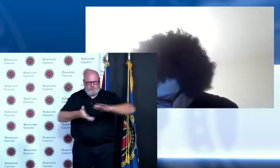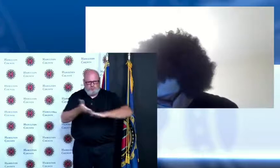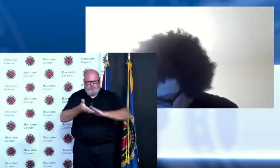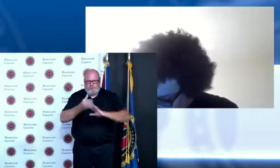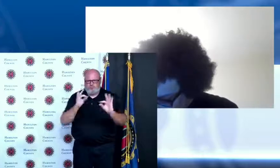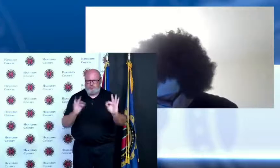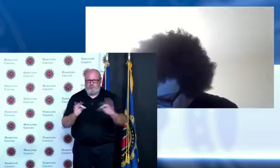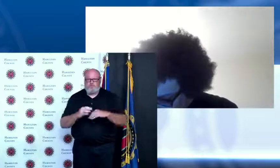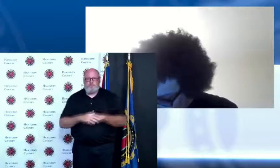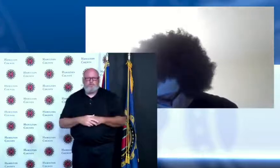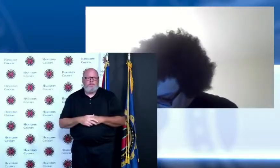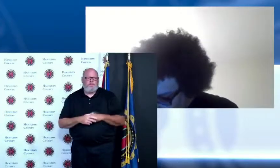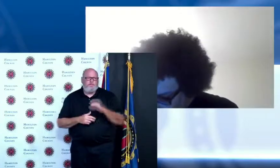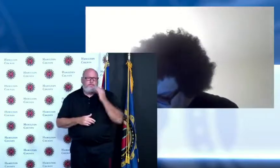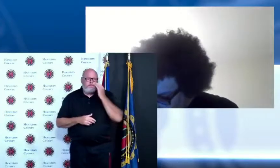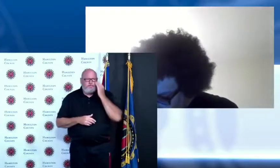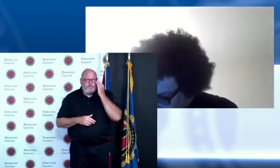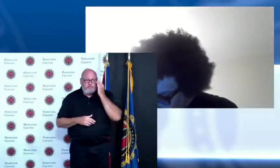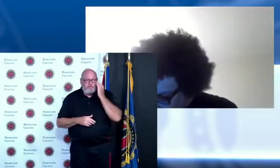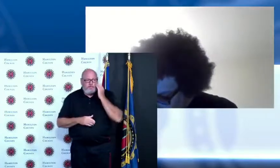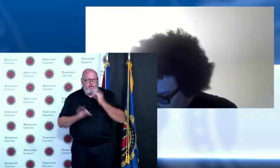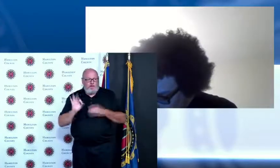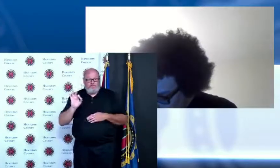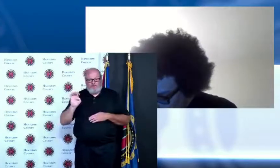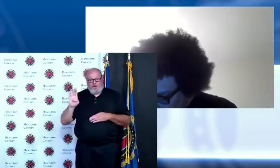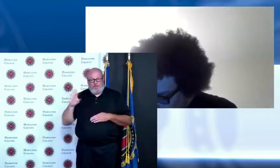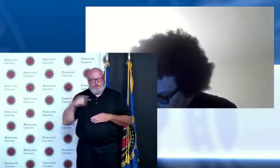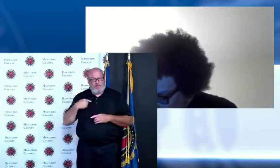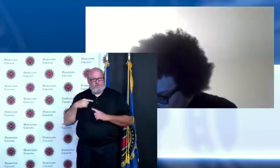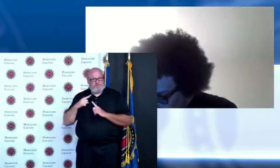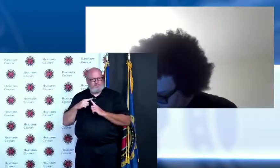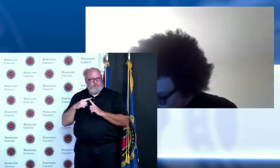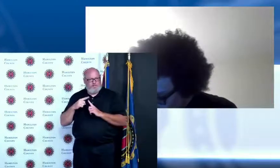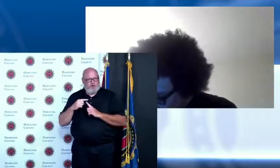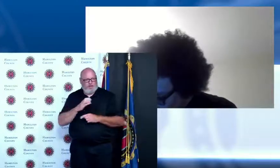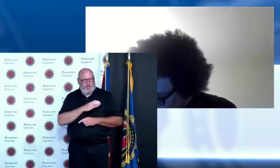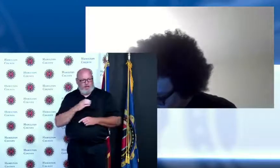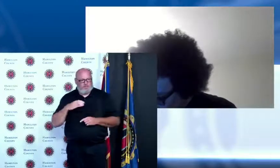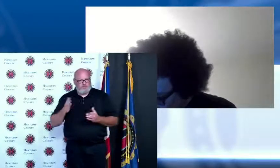Interim Health Commissioner a year and five months ago certainly was a challenge